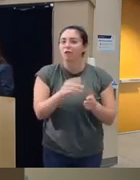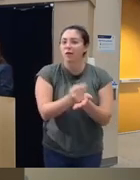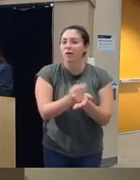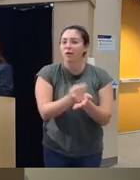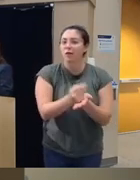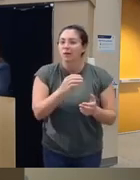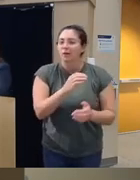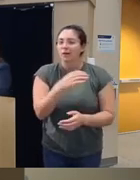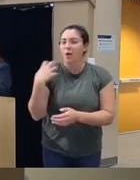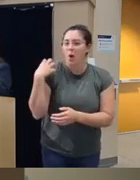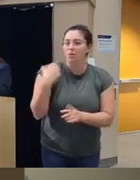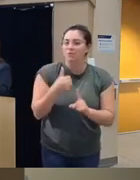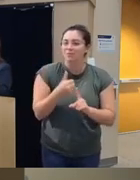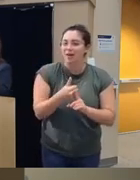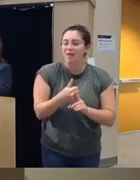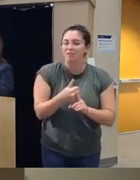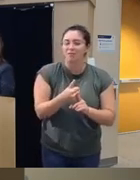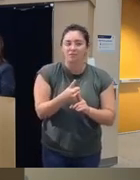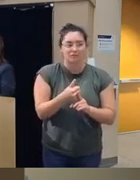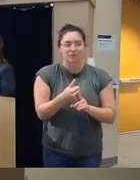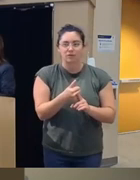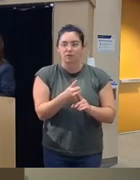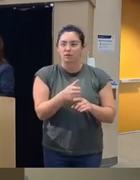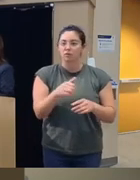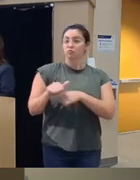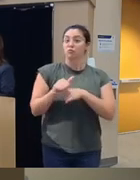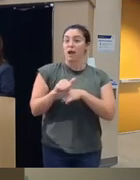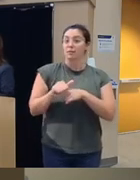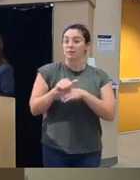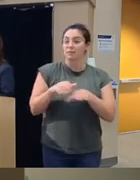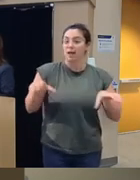like not the therapist but just a coach to do these practice exercises in between the therapy